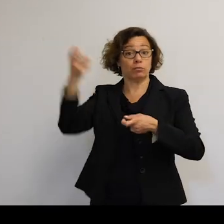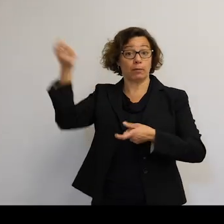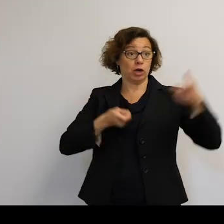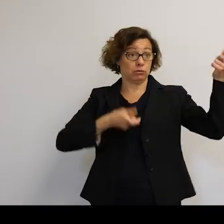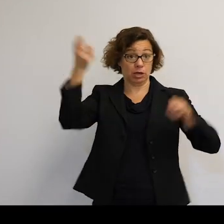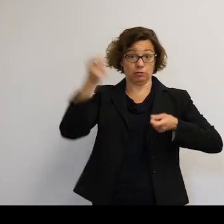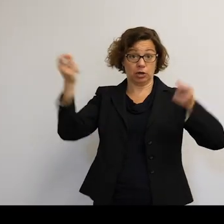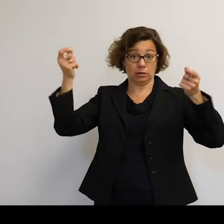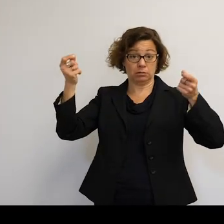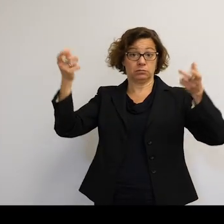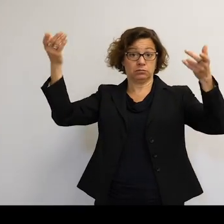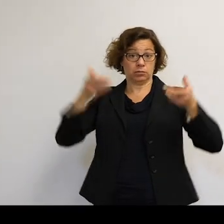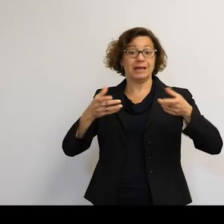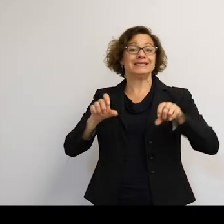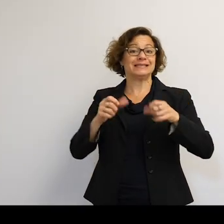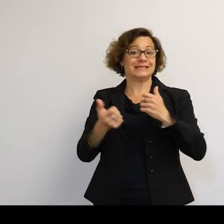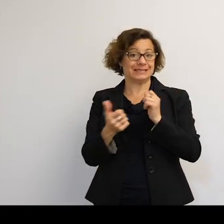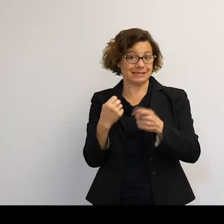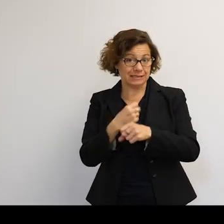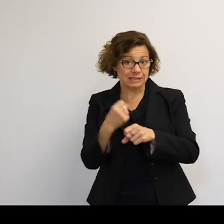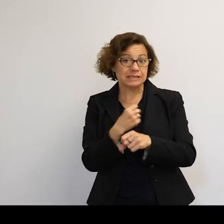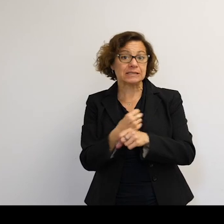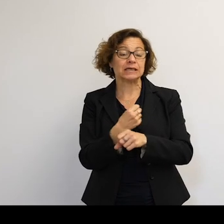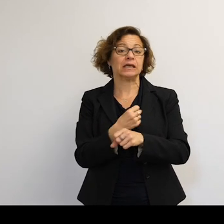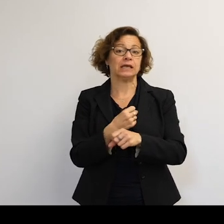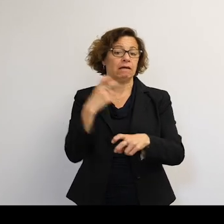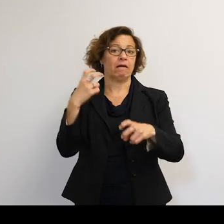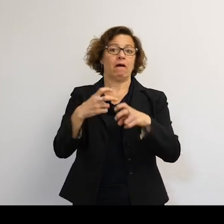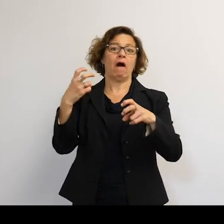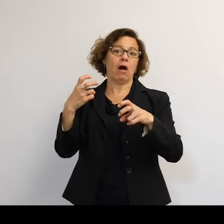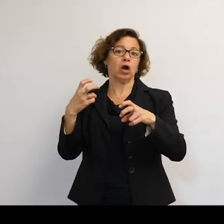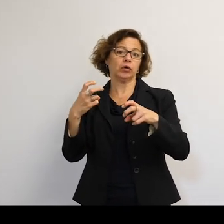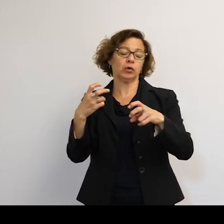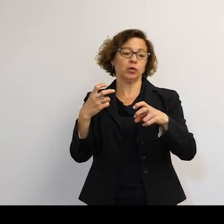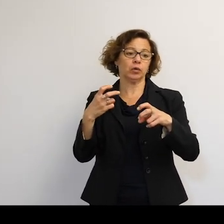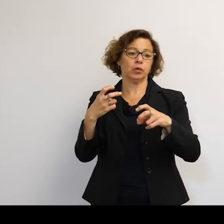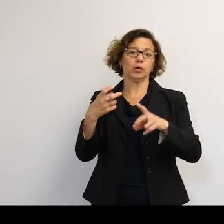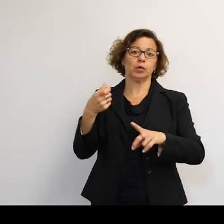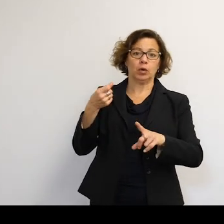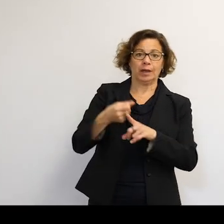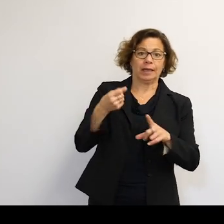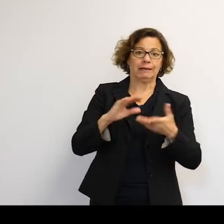I mean, I know we talked about-- statistically, it's hard to believe or it's hard for it to hit a residential area, for instance.